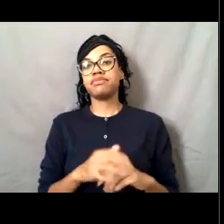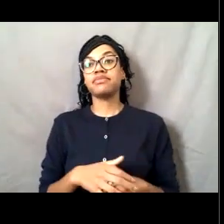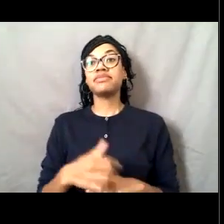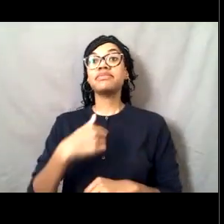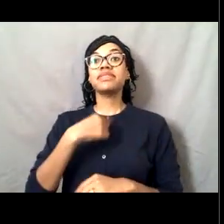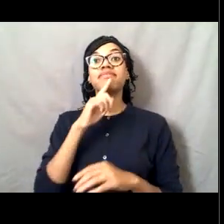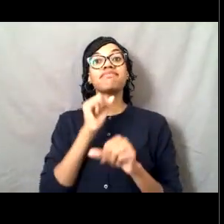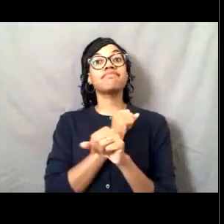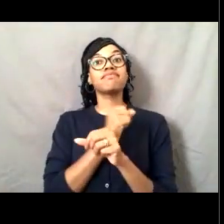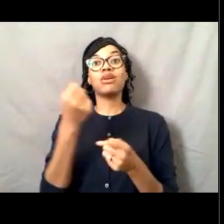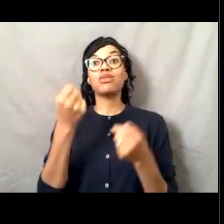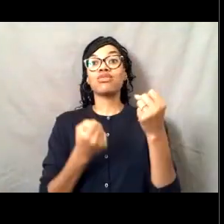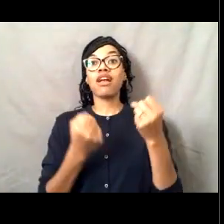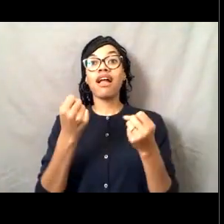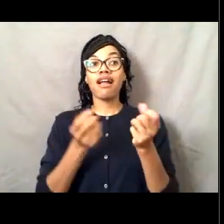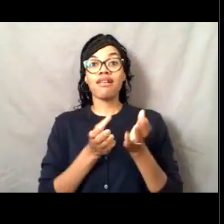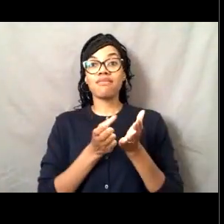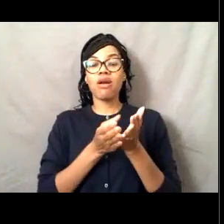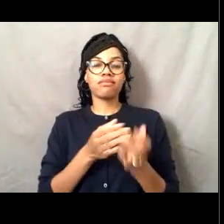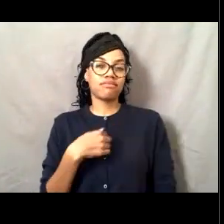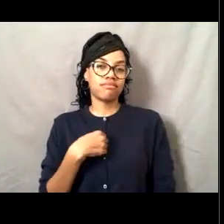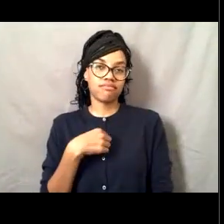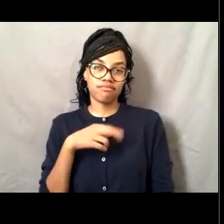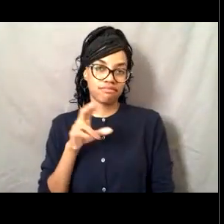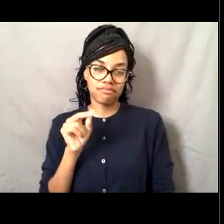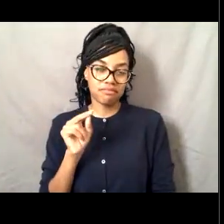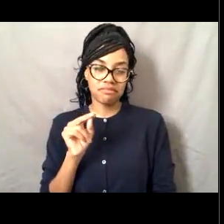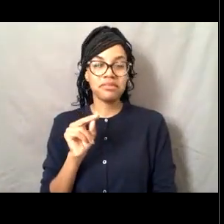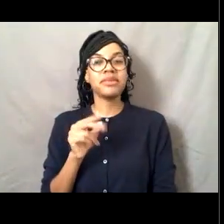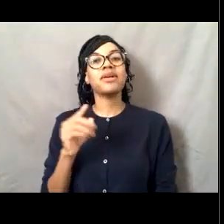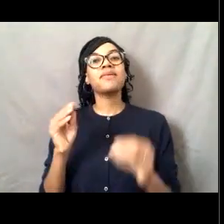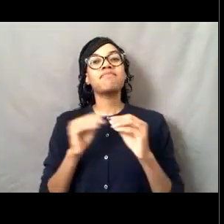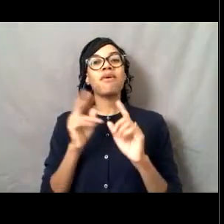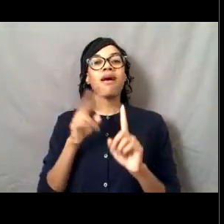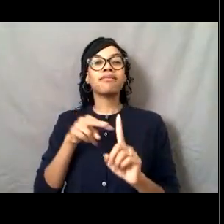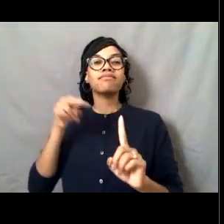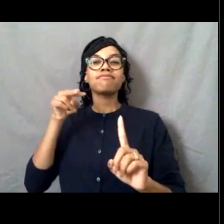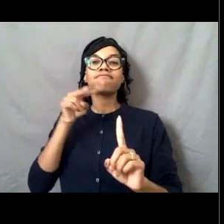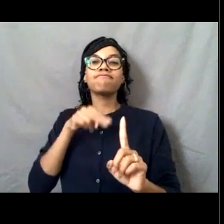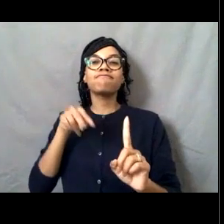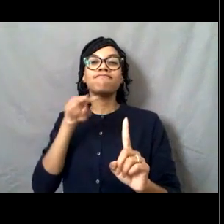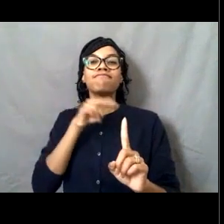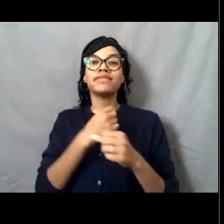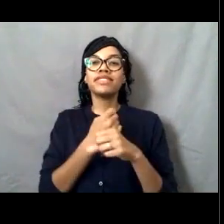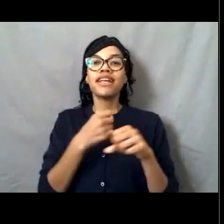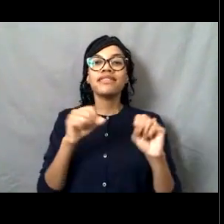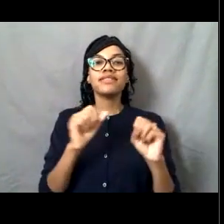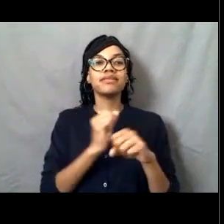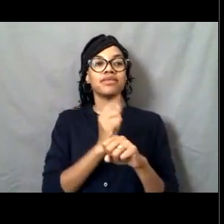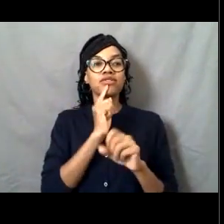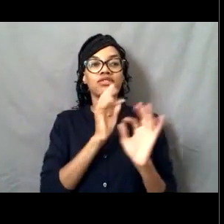It was more overseeing the safety aspect of the entire program. [Lisa] Gotcha.